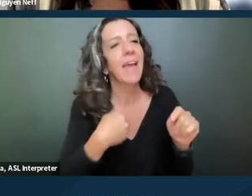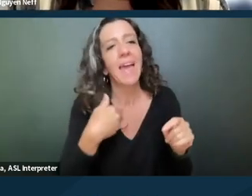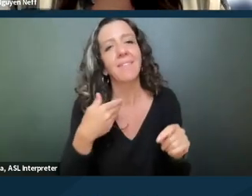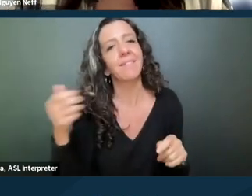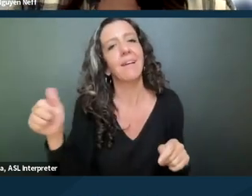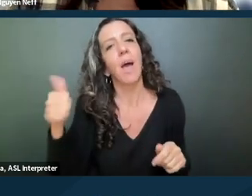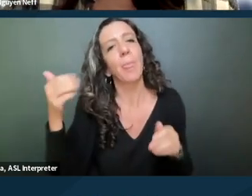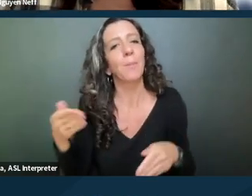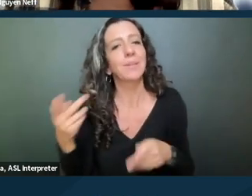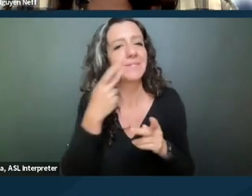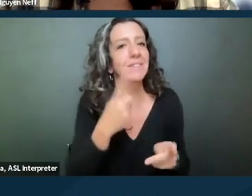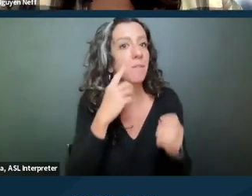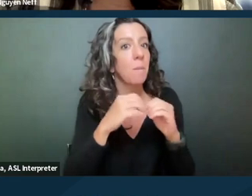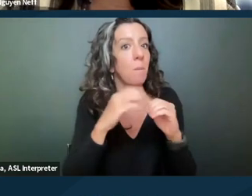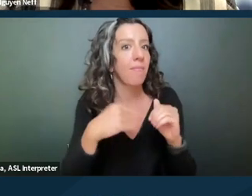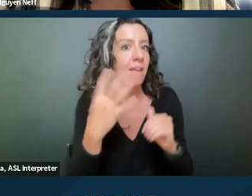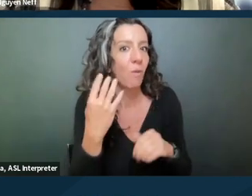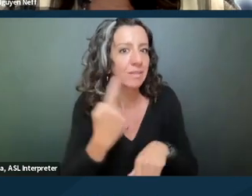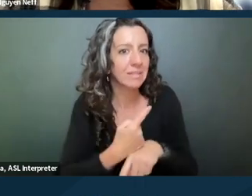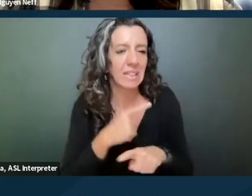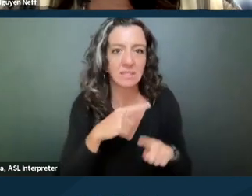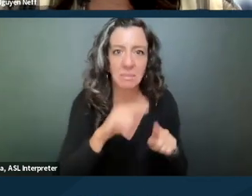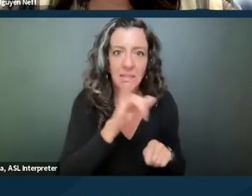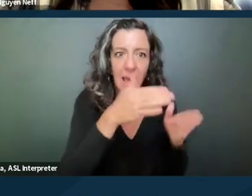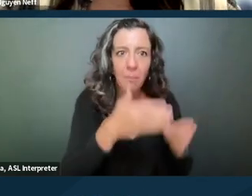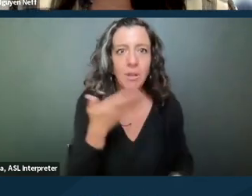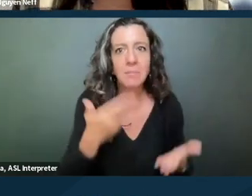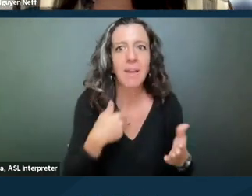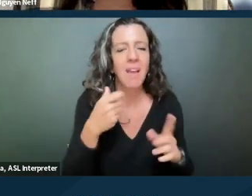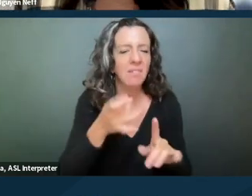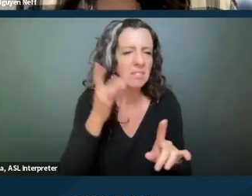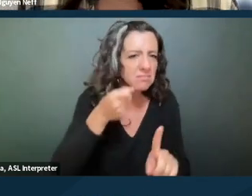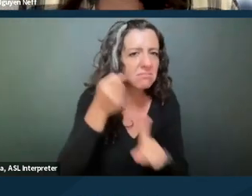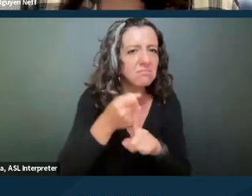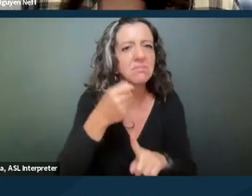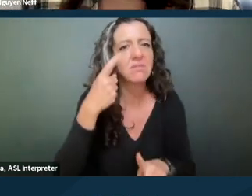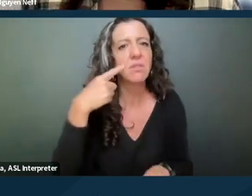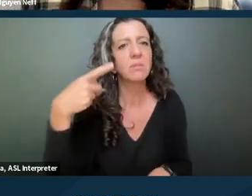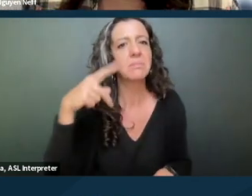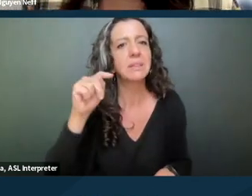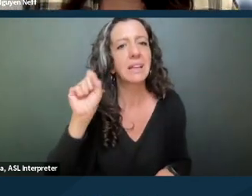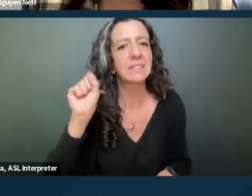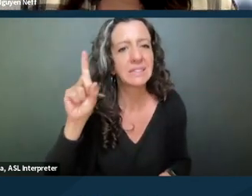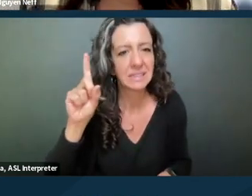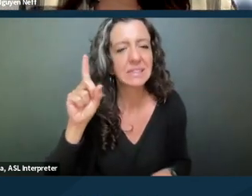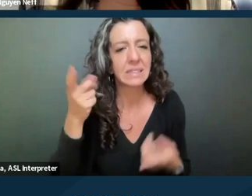but someone is going through maybe an episode of PTSD that is particularly distressful